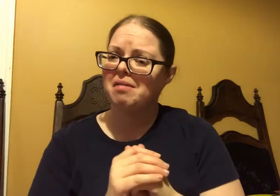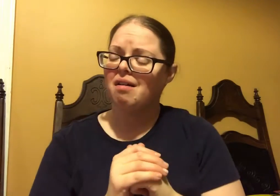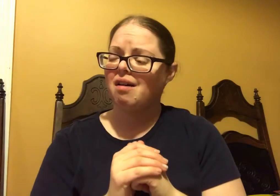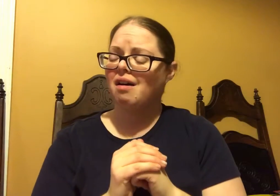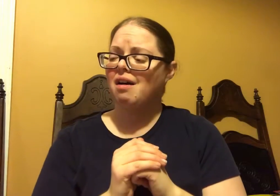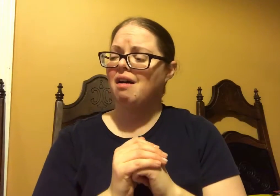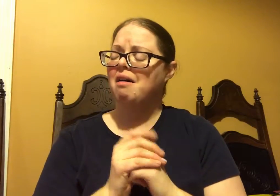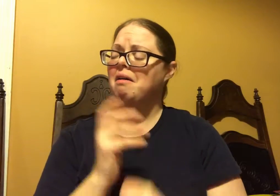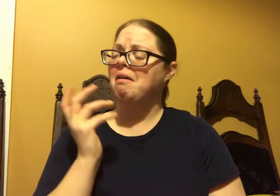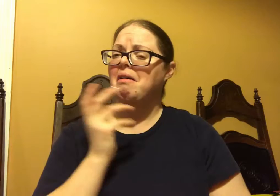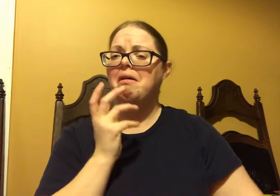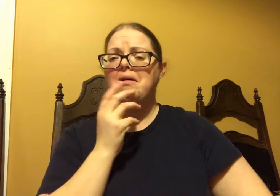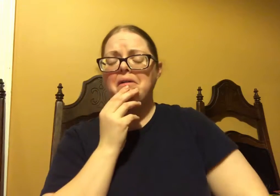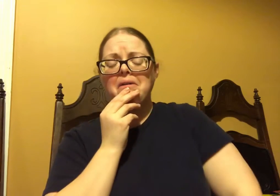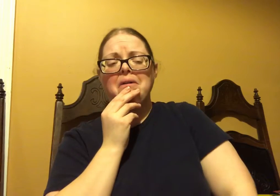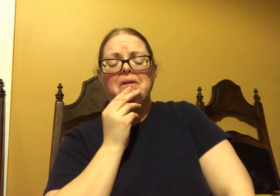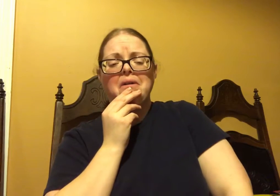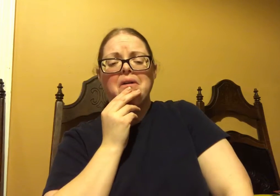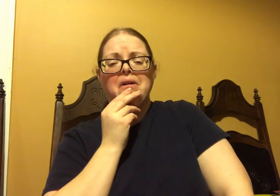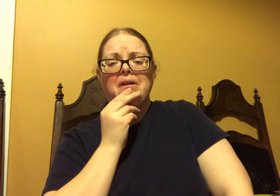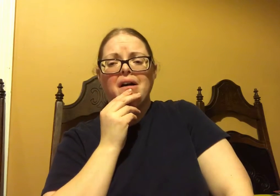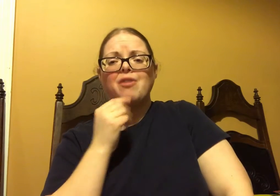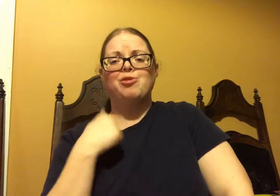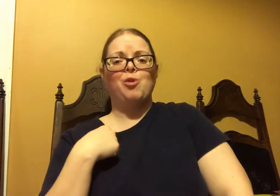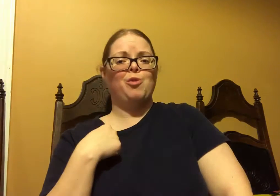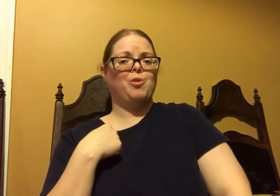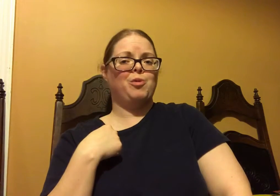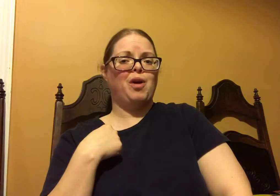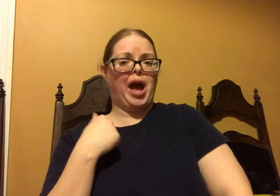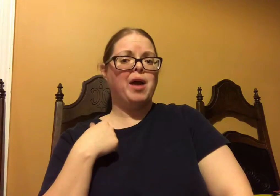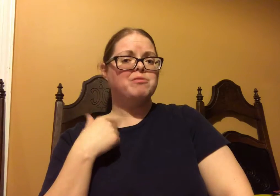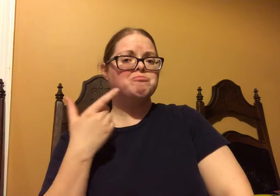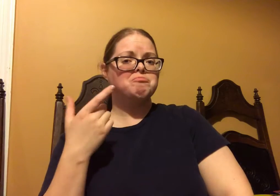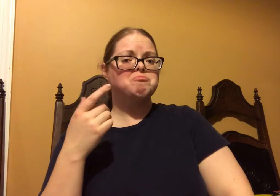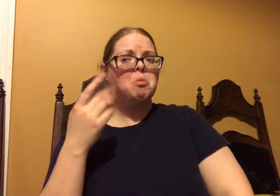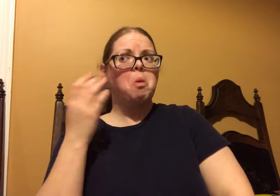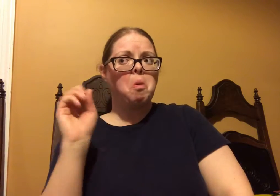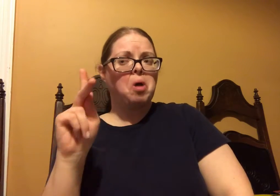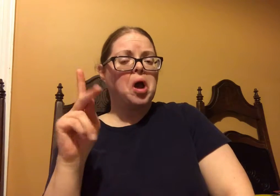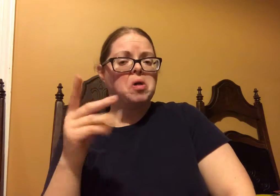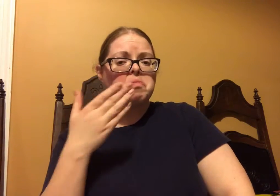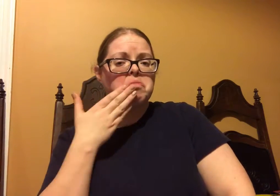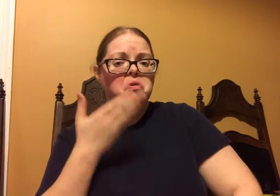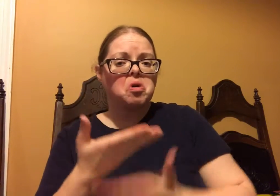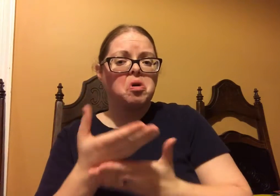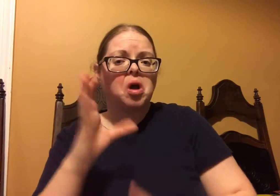they love people.